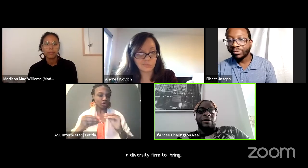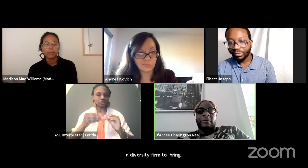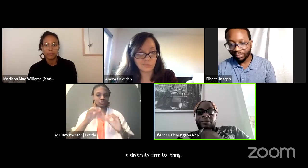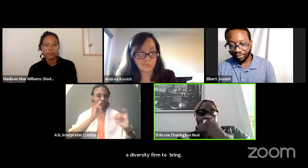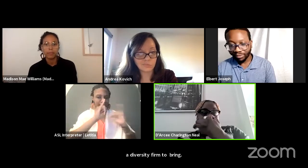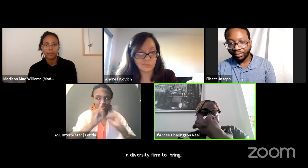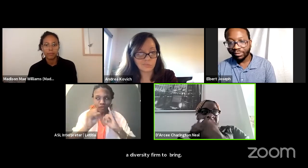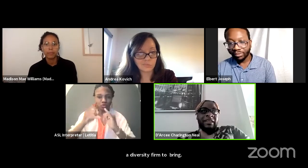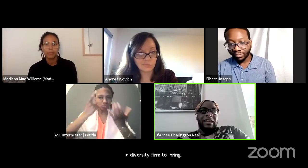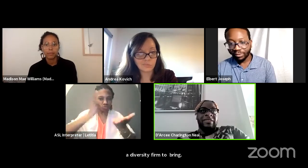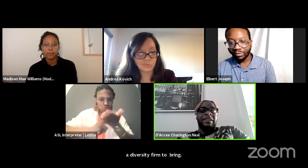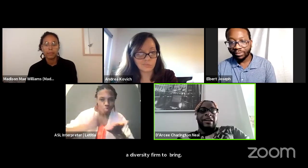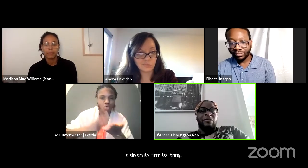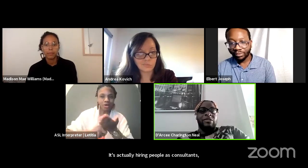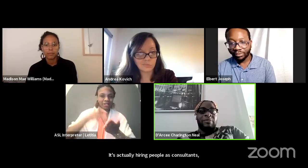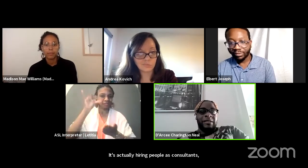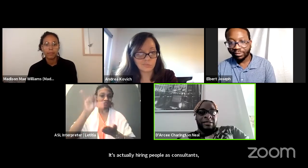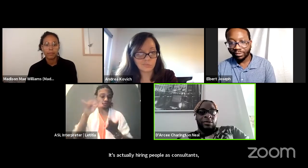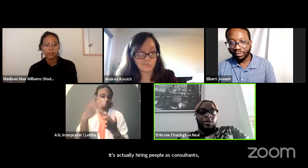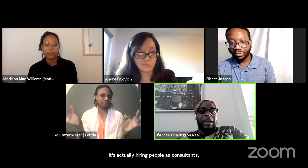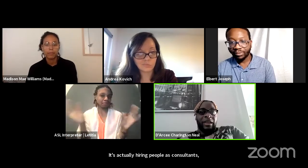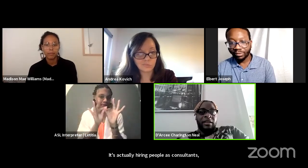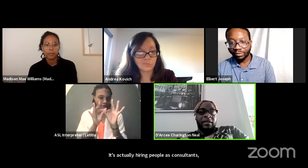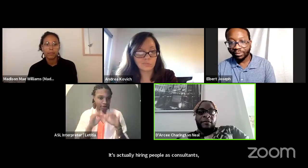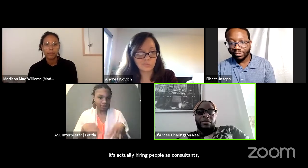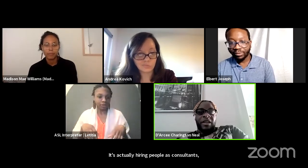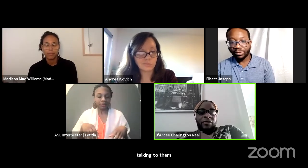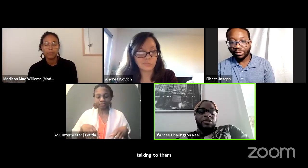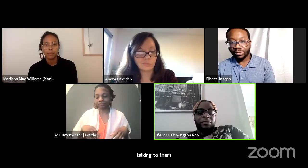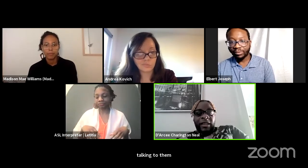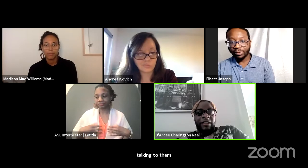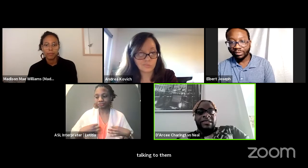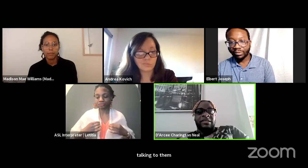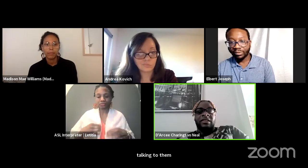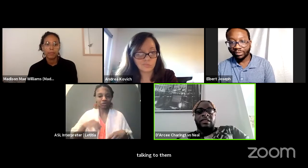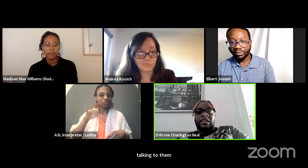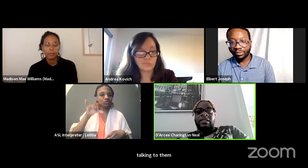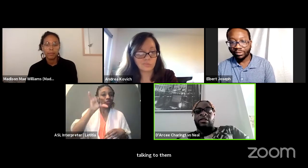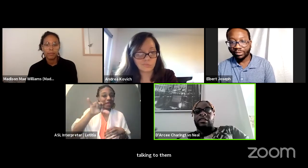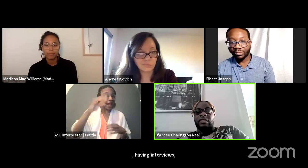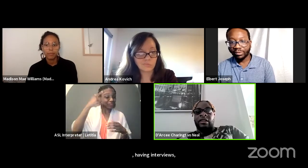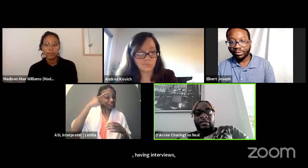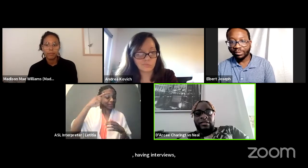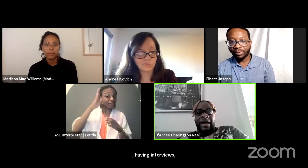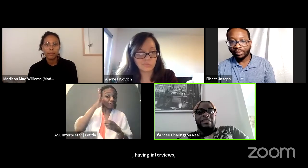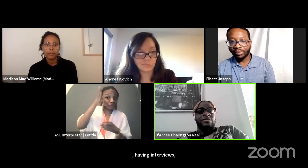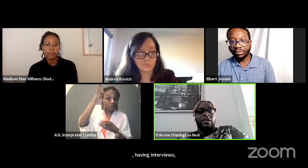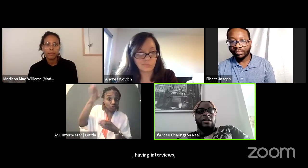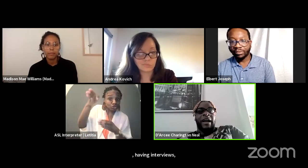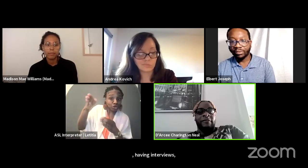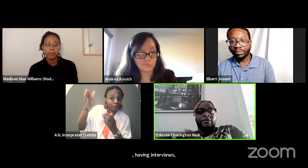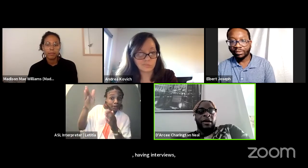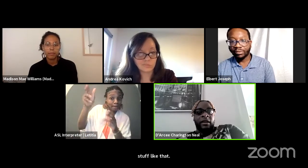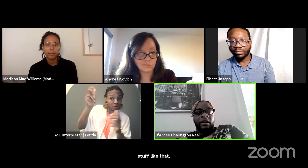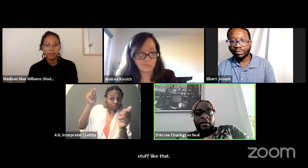So that's definitely, I think a responsible way that future playwrights could, you know could learn how to do their craft better.